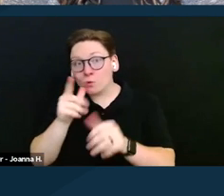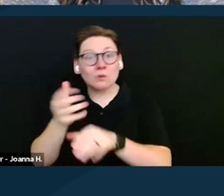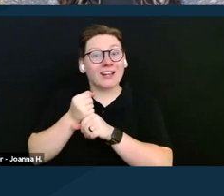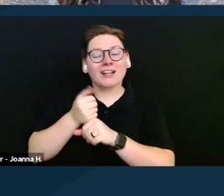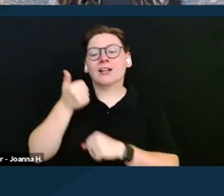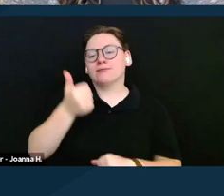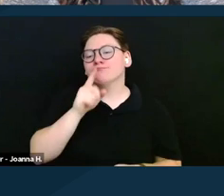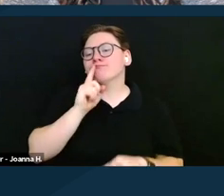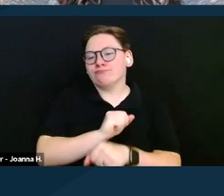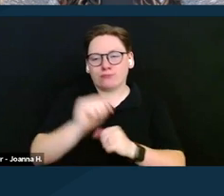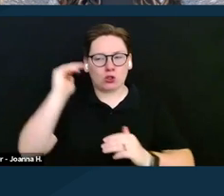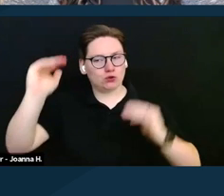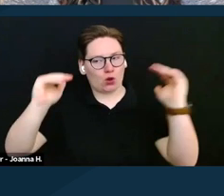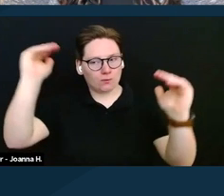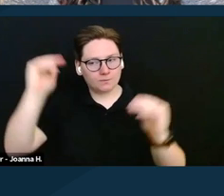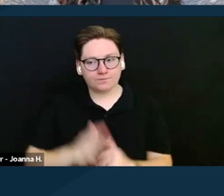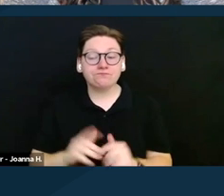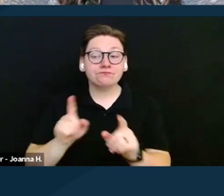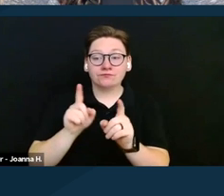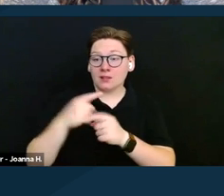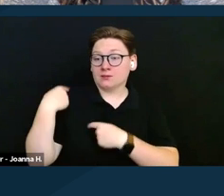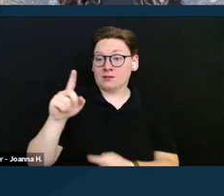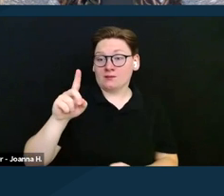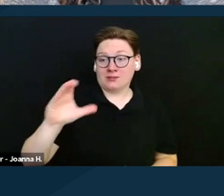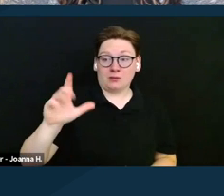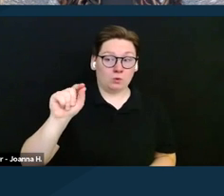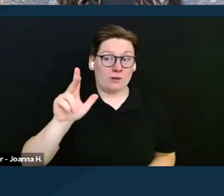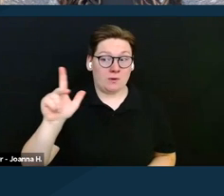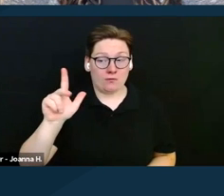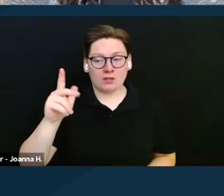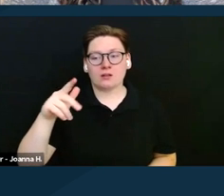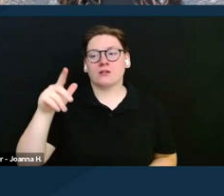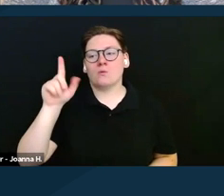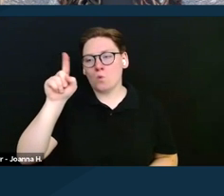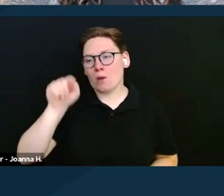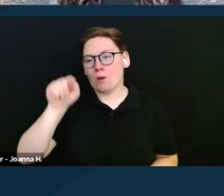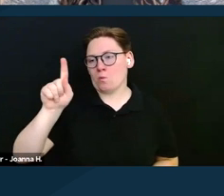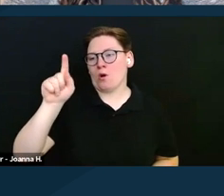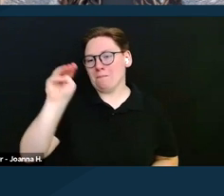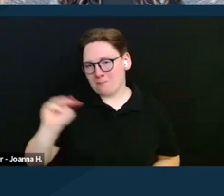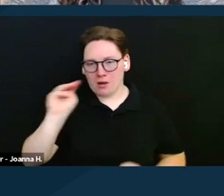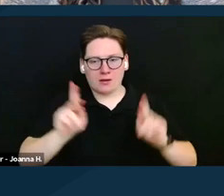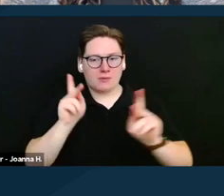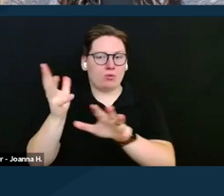As of December, 2023, there are 1.1 million people receiving DAC benefits.